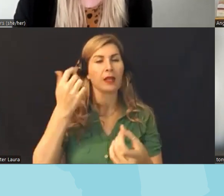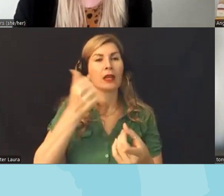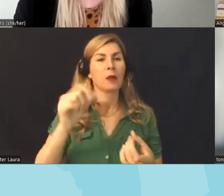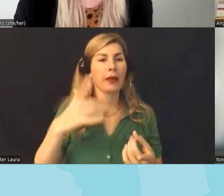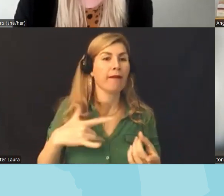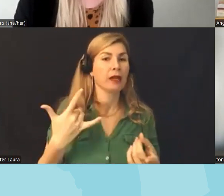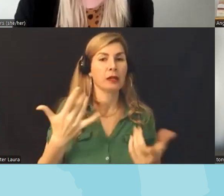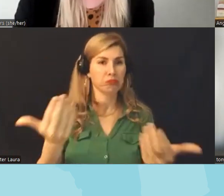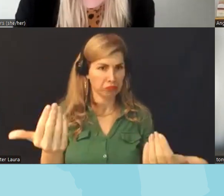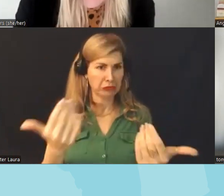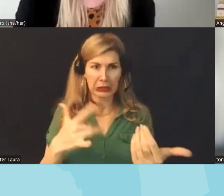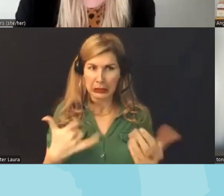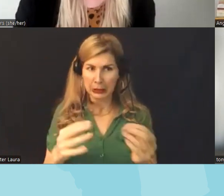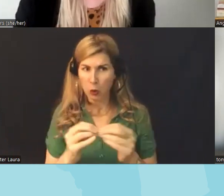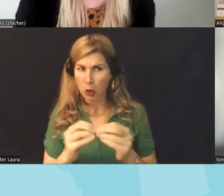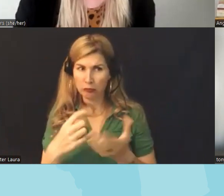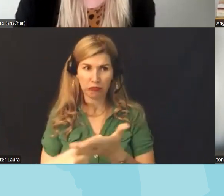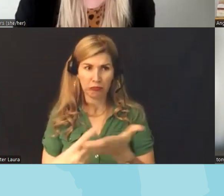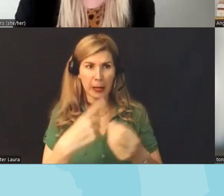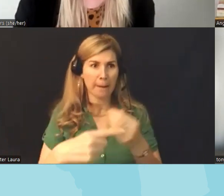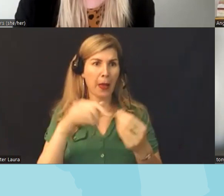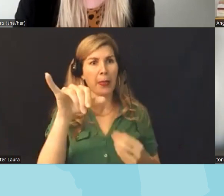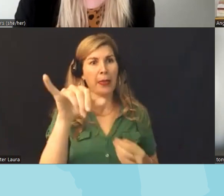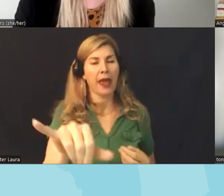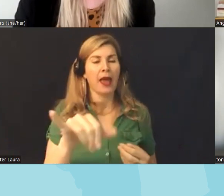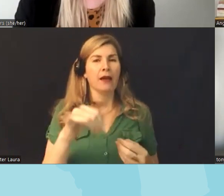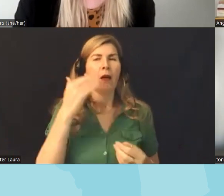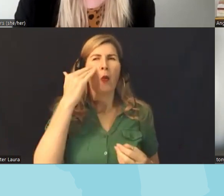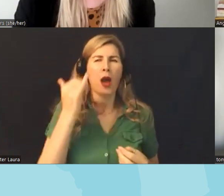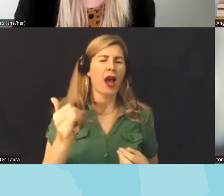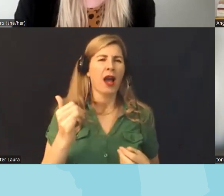to jump in if anyone has anything else they'd like to say about sort of the why these books